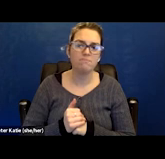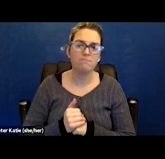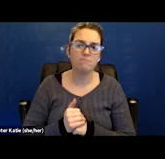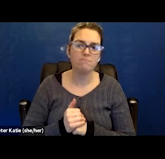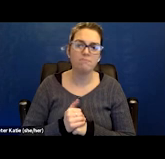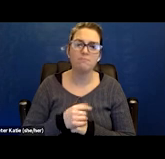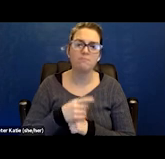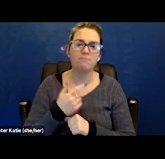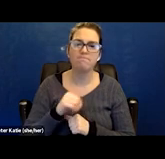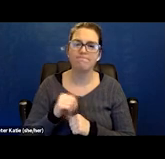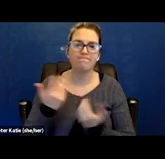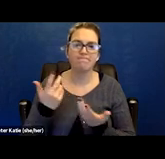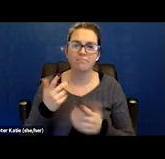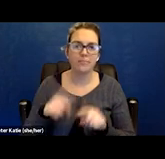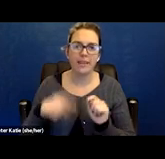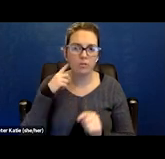After talking with an adjudicator,